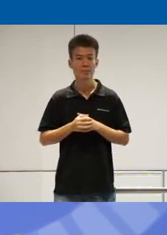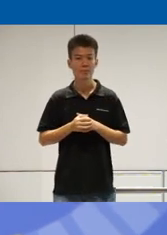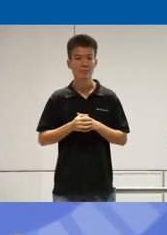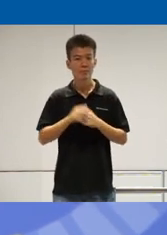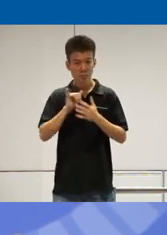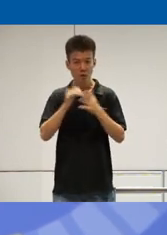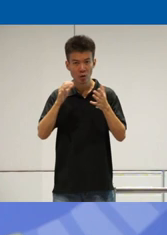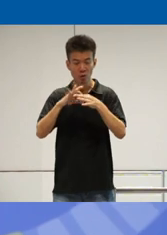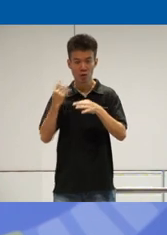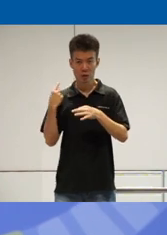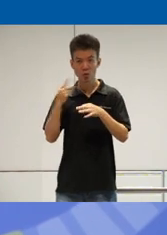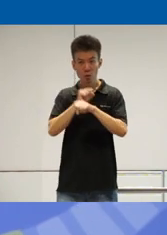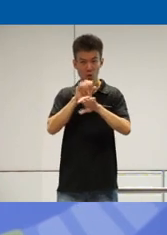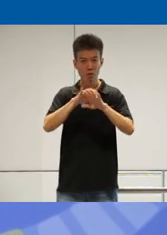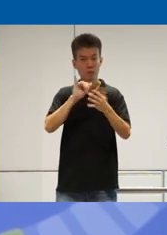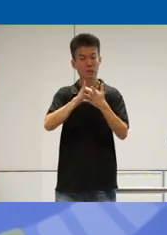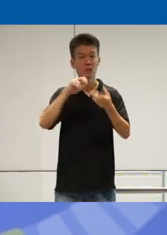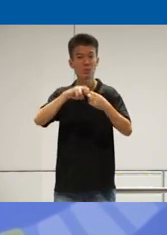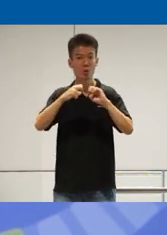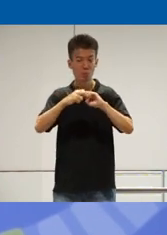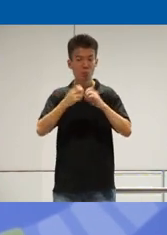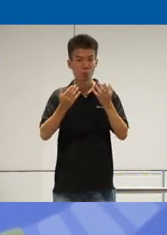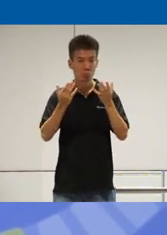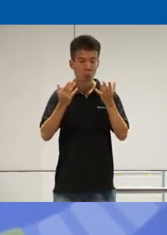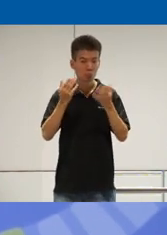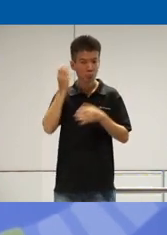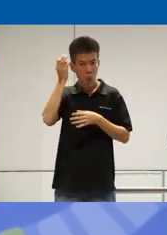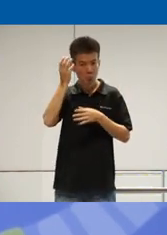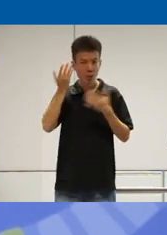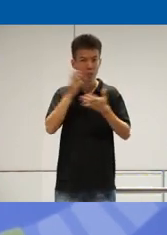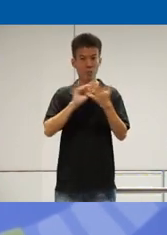lot of working on these kinds of problems and you might wonder how someone like me would get